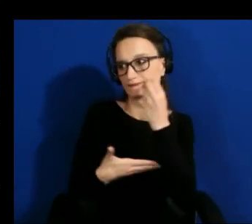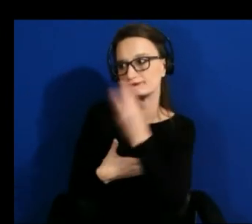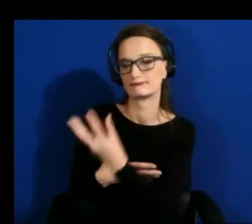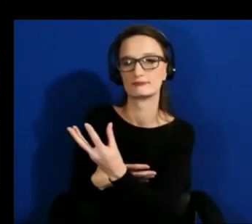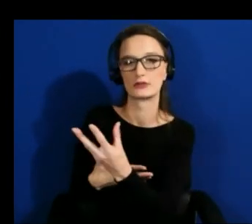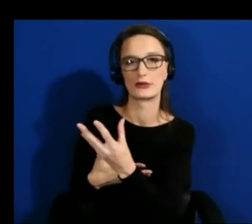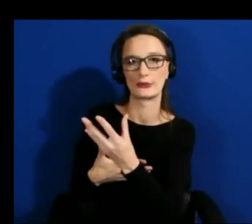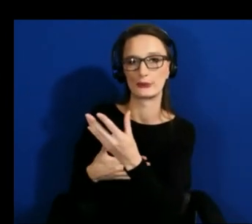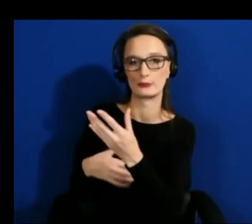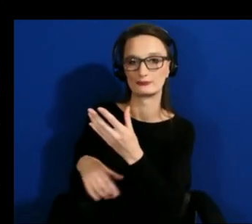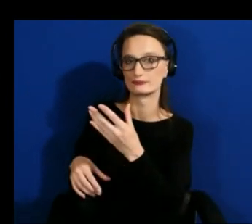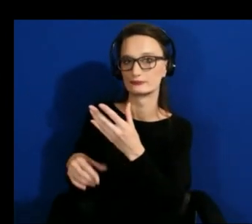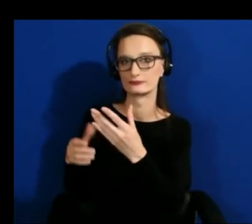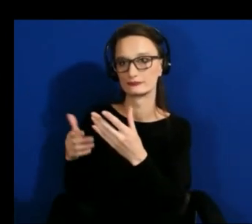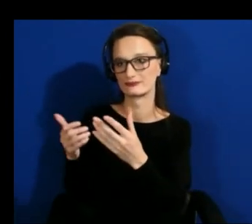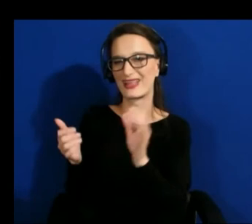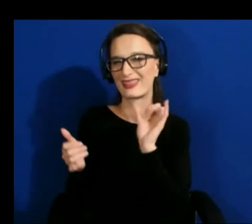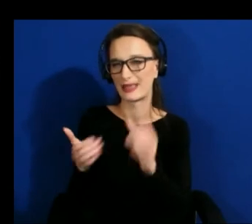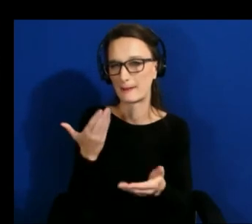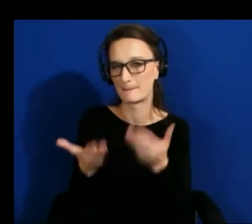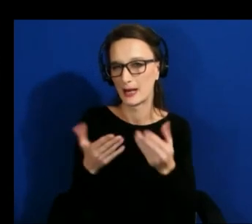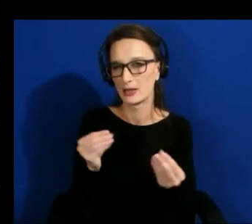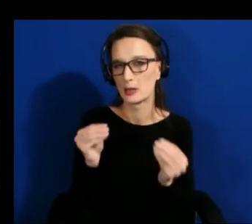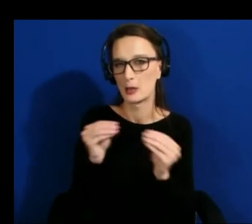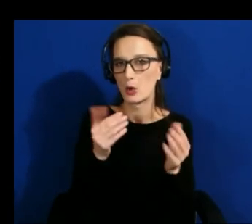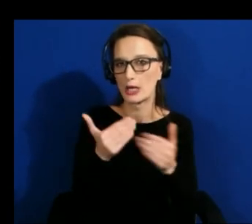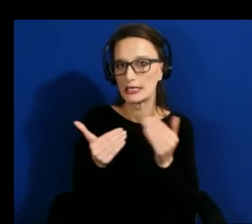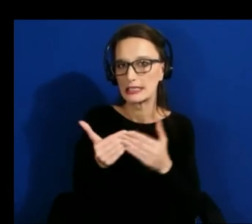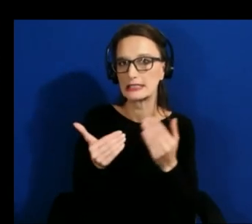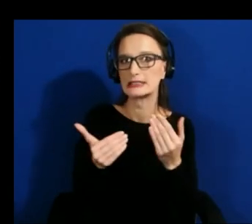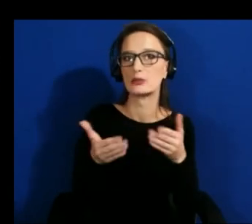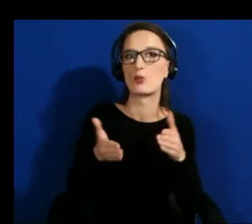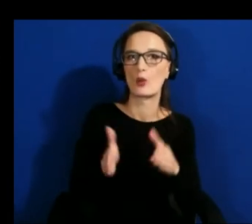much easier way for people to be able to digest some of the findings especially